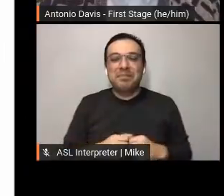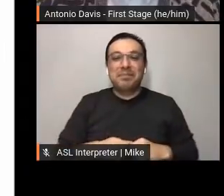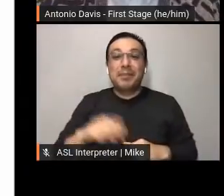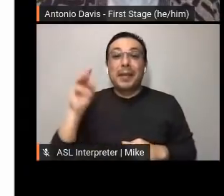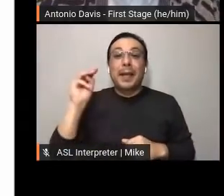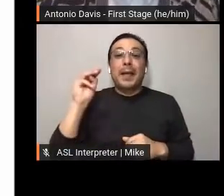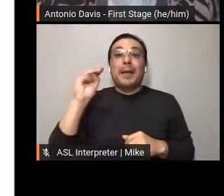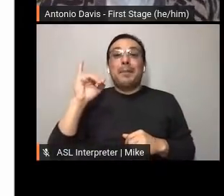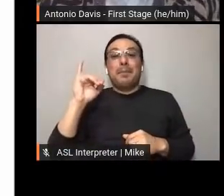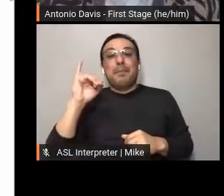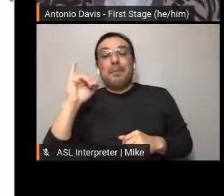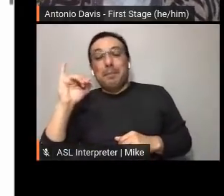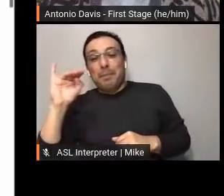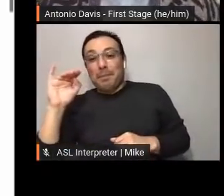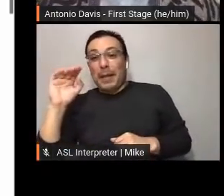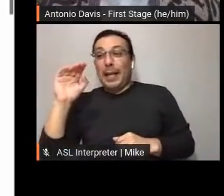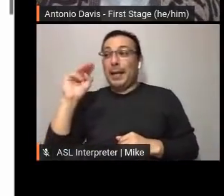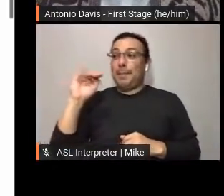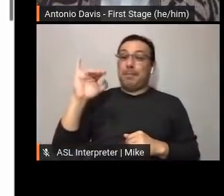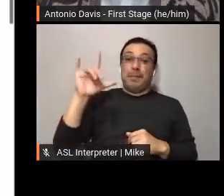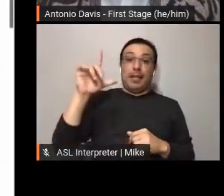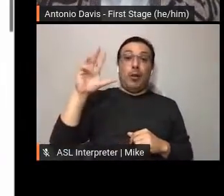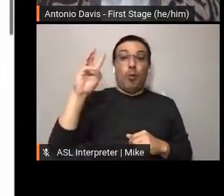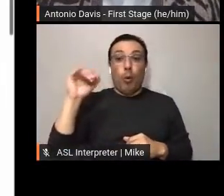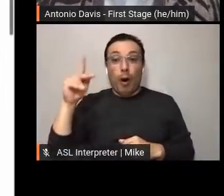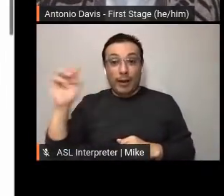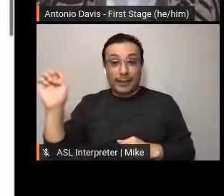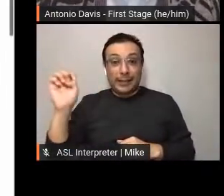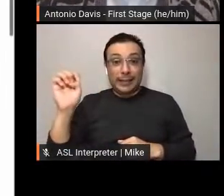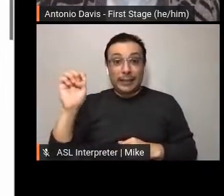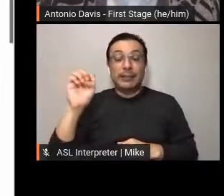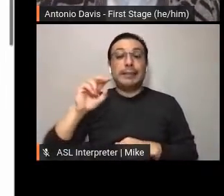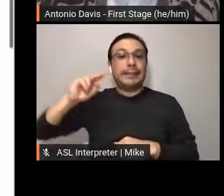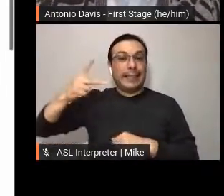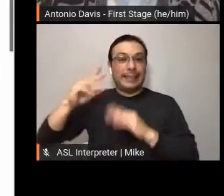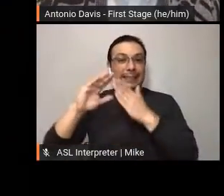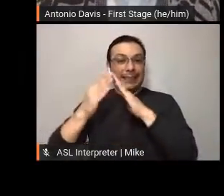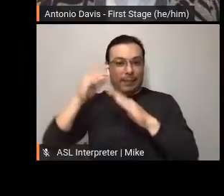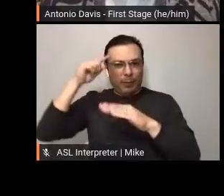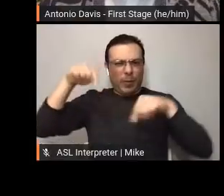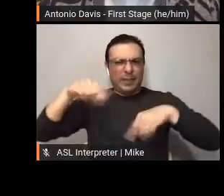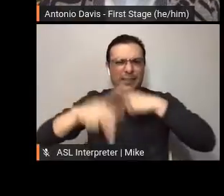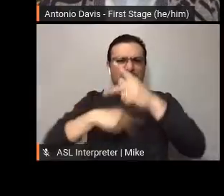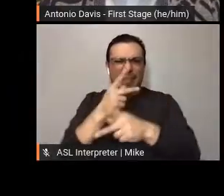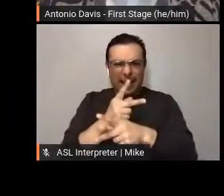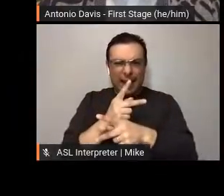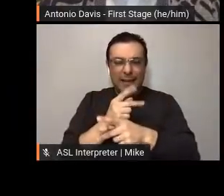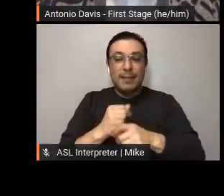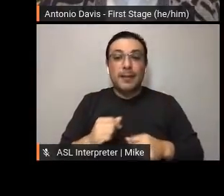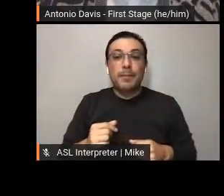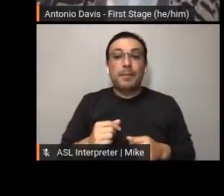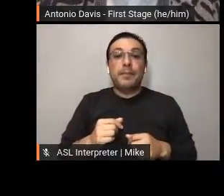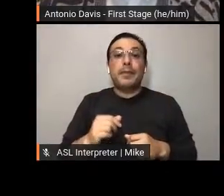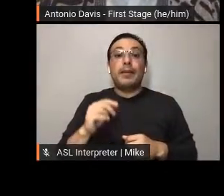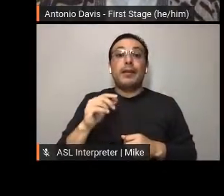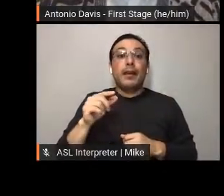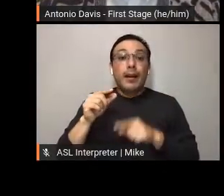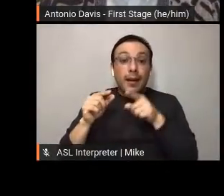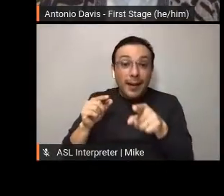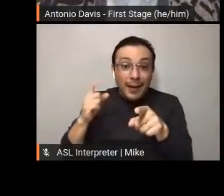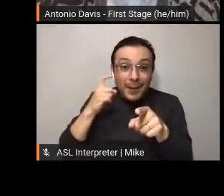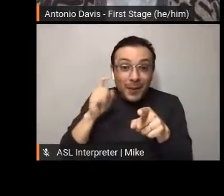of this global initiative, and it even made... Google's search home page.